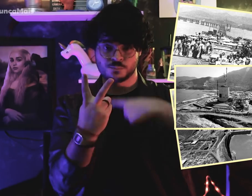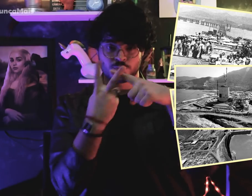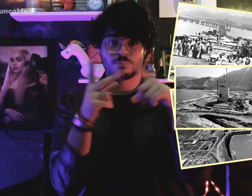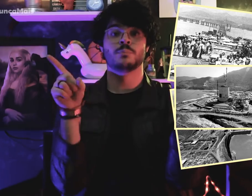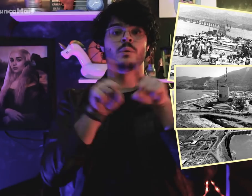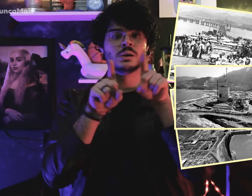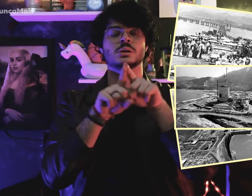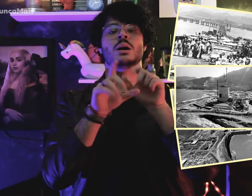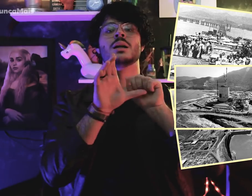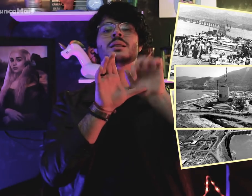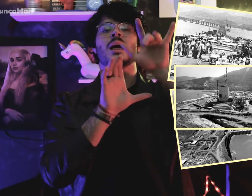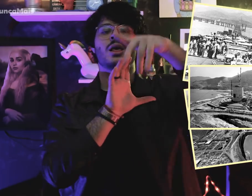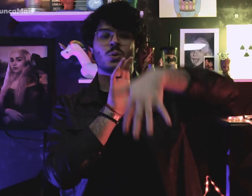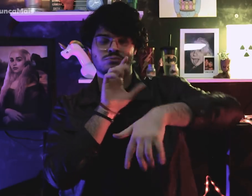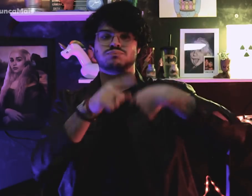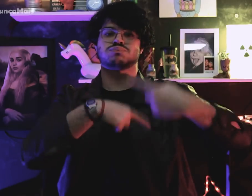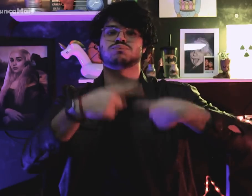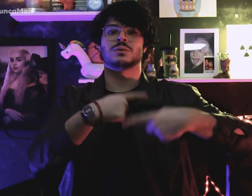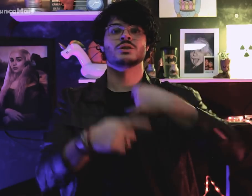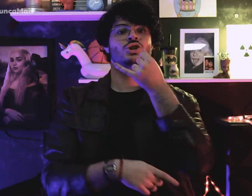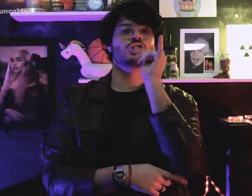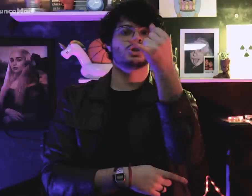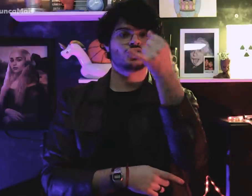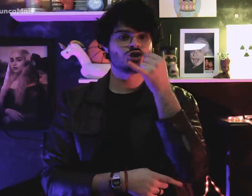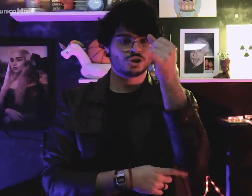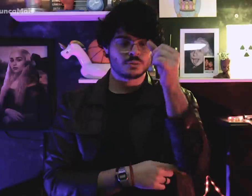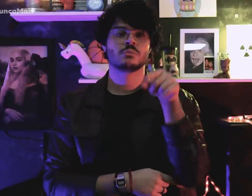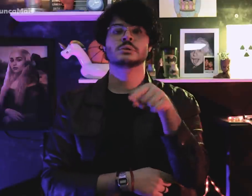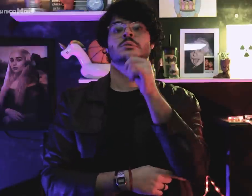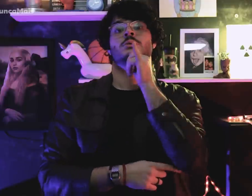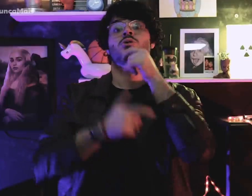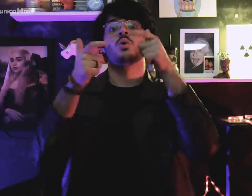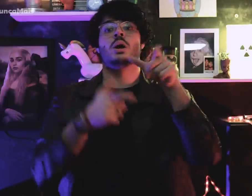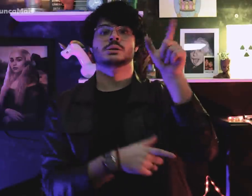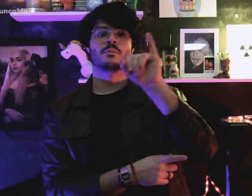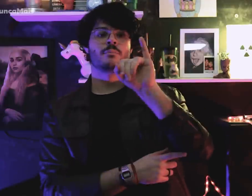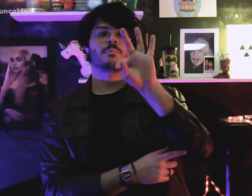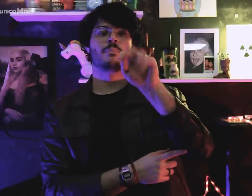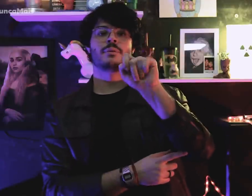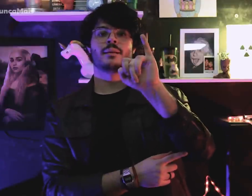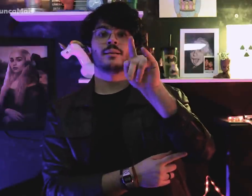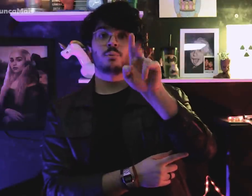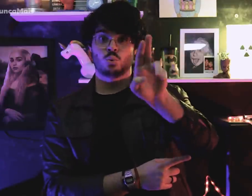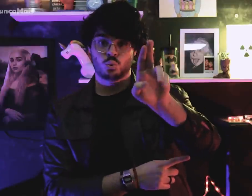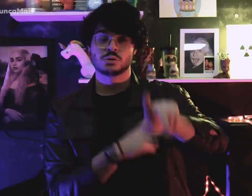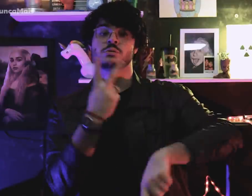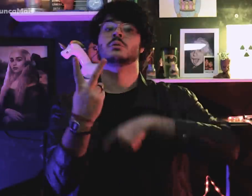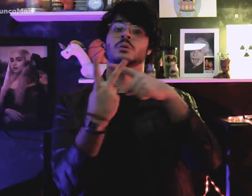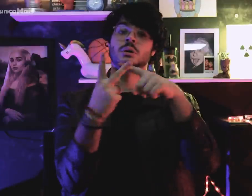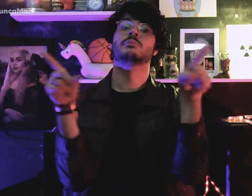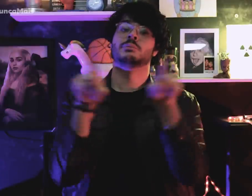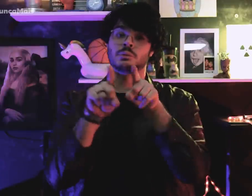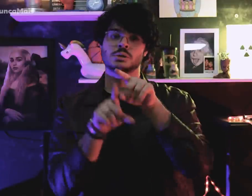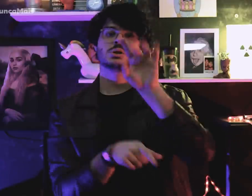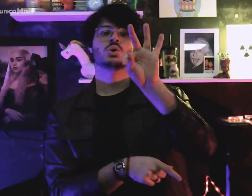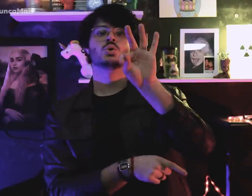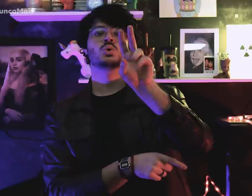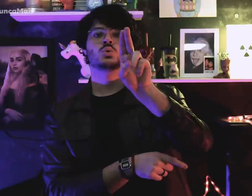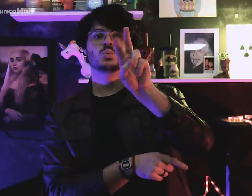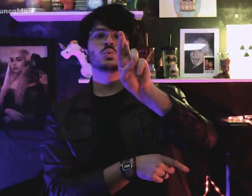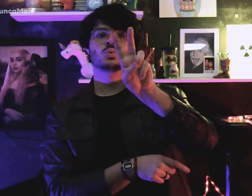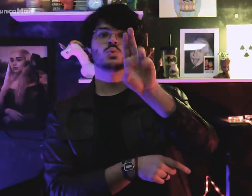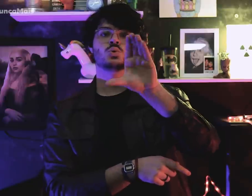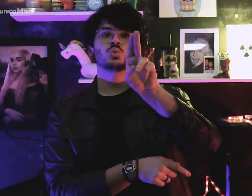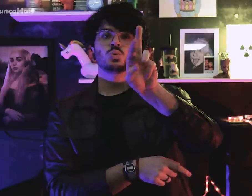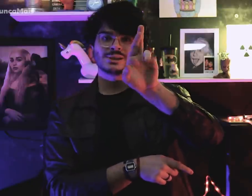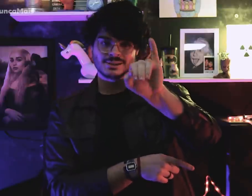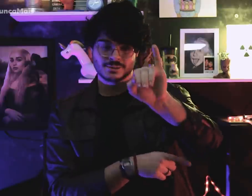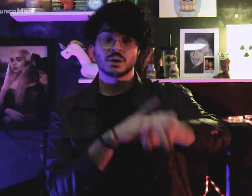a usina hidrelétrica de Itaipu e a de Tucuruí,